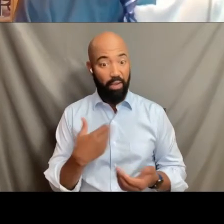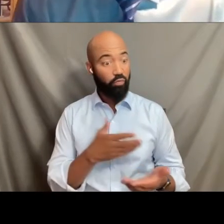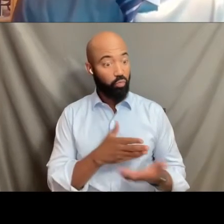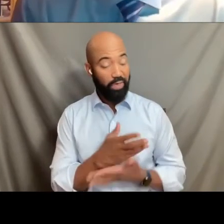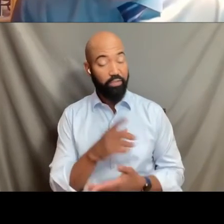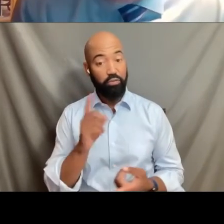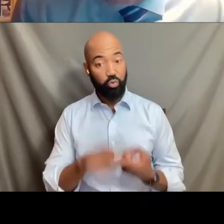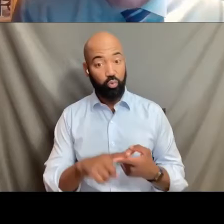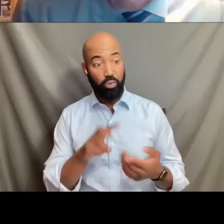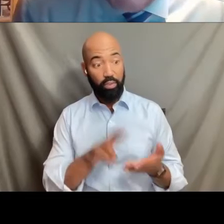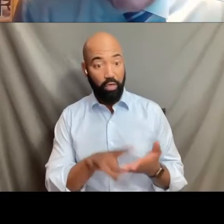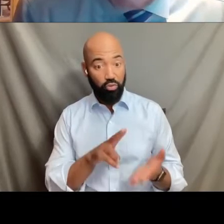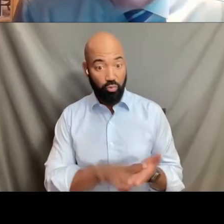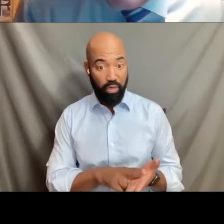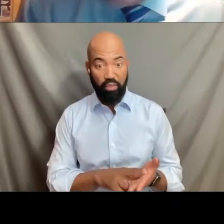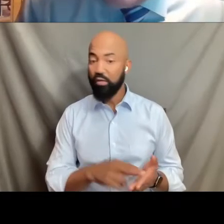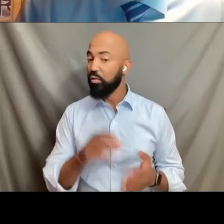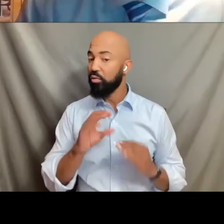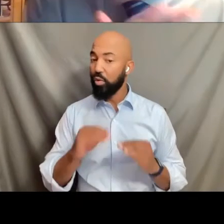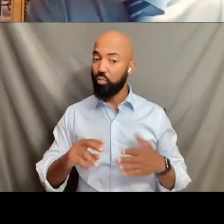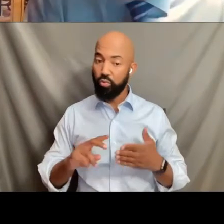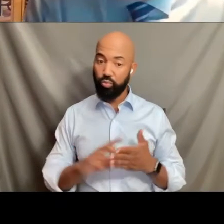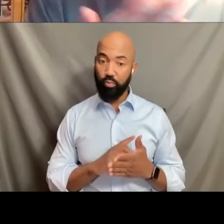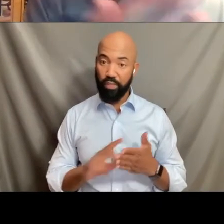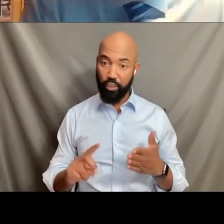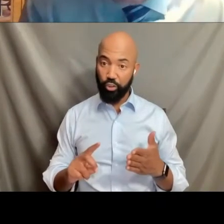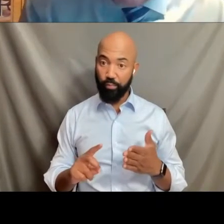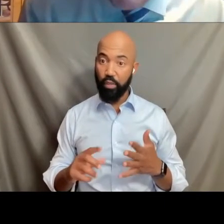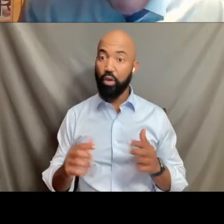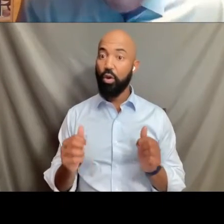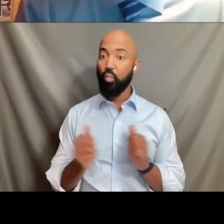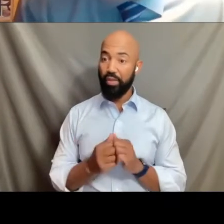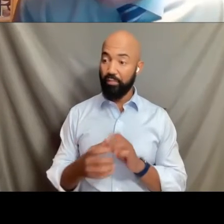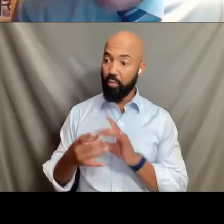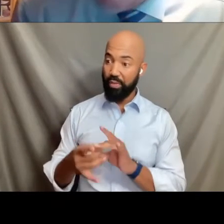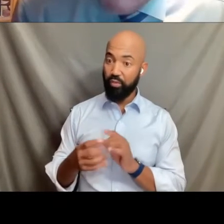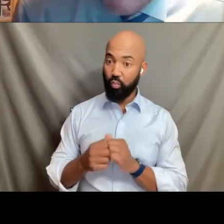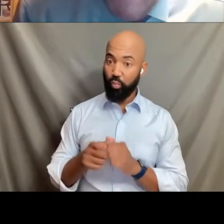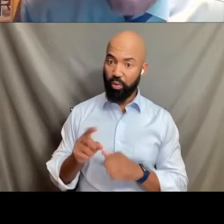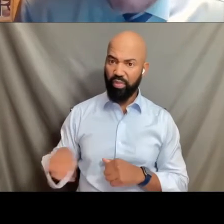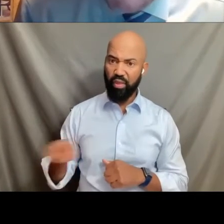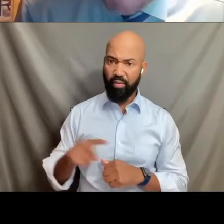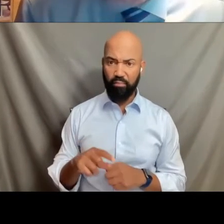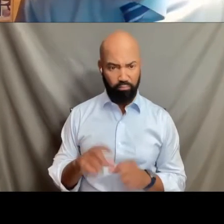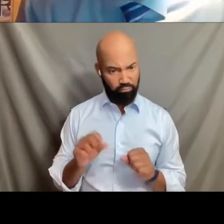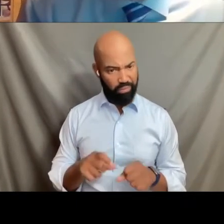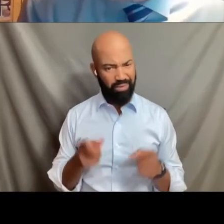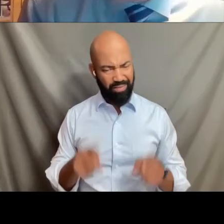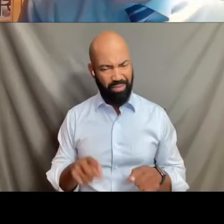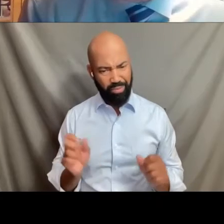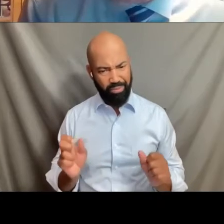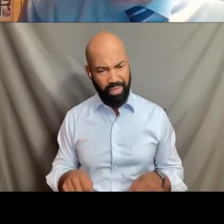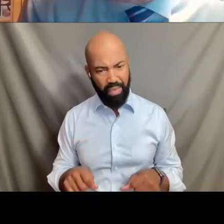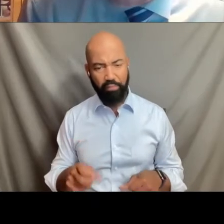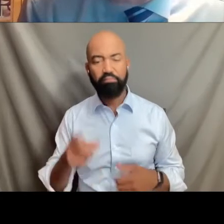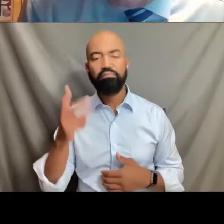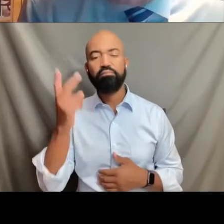have the rights to be free from discrimination in my relationships with them. I think that's how that can happen. We will see whether the Supreme Court,